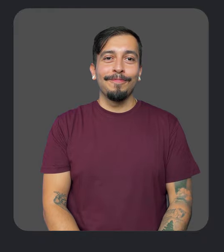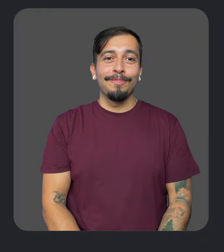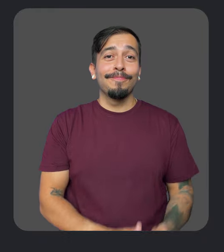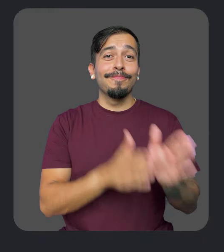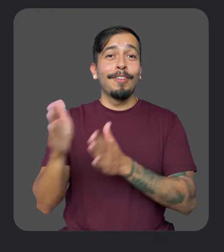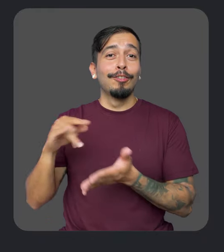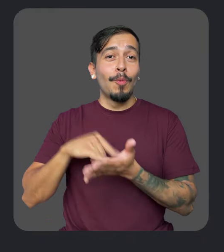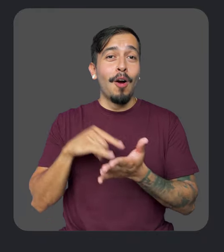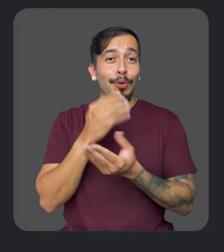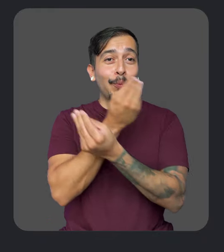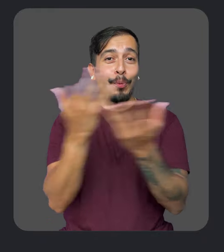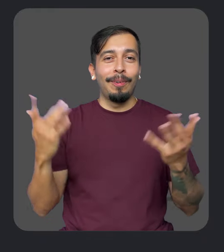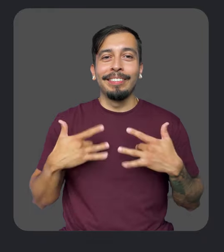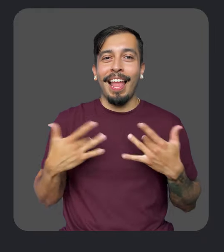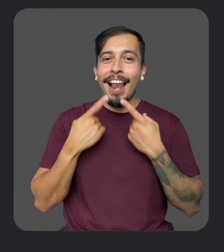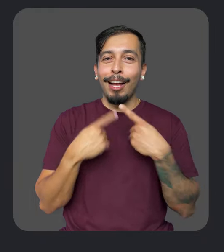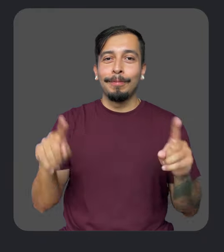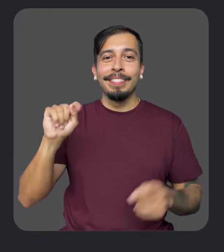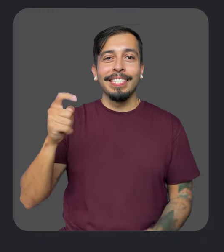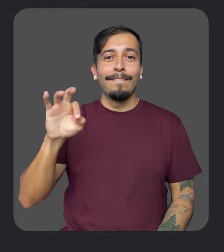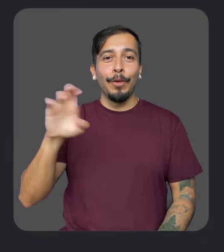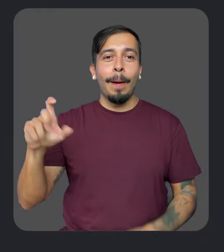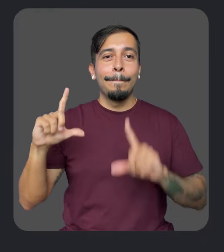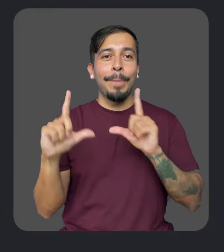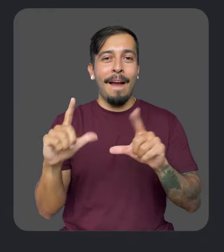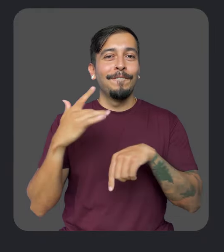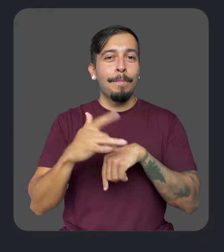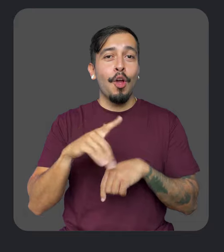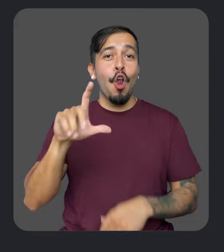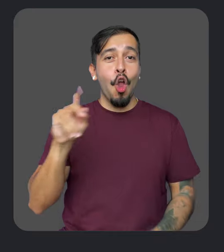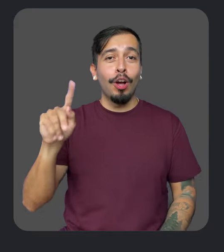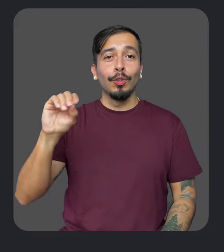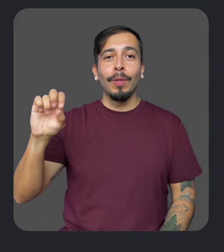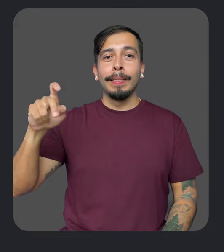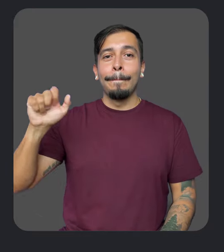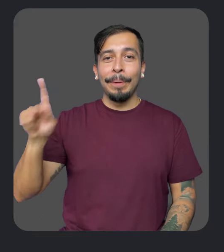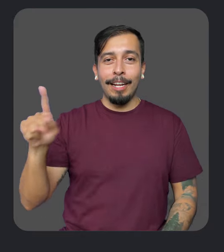Moving on to Android news, we're excited to announce that Text-free mode is now available in the Look to Speak Android app.